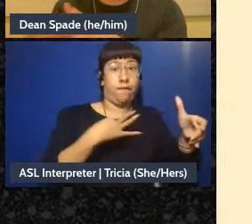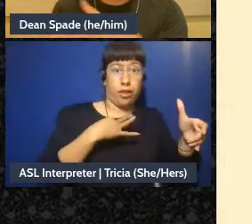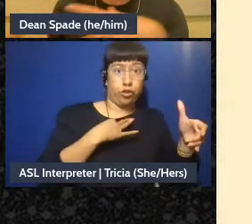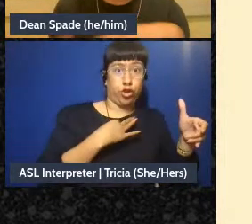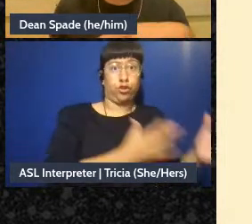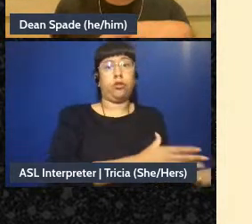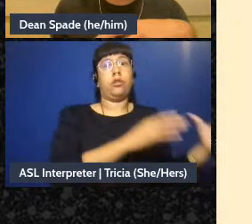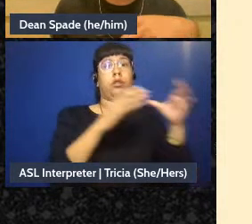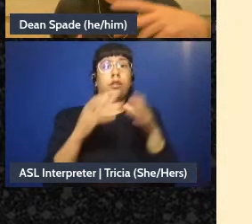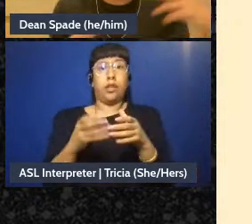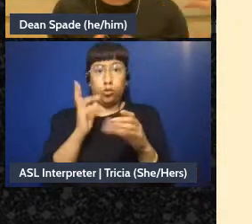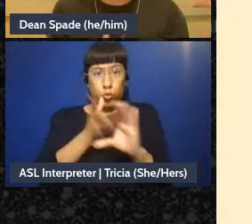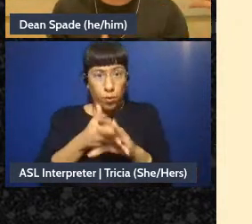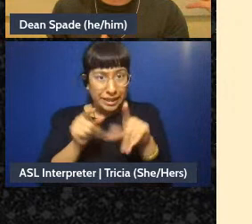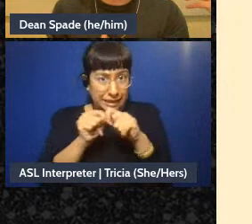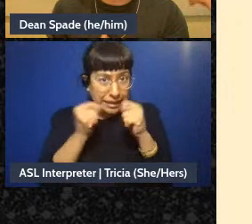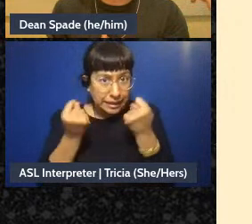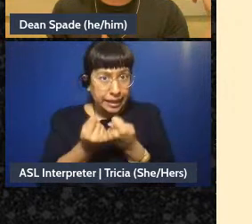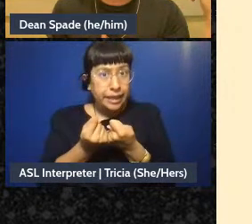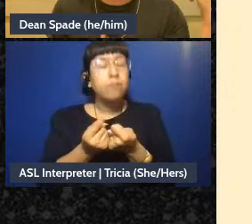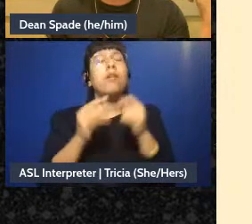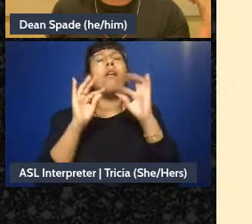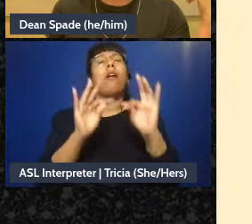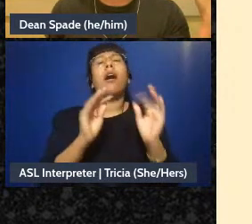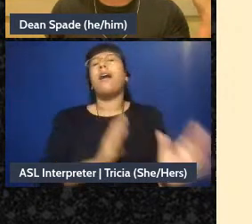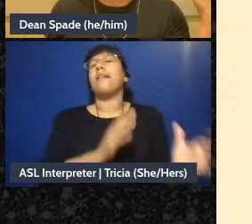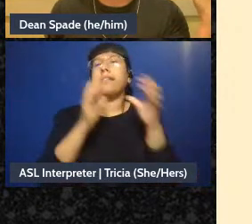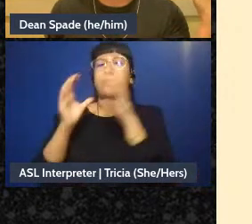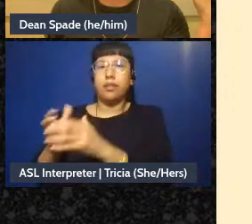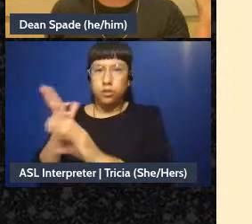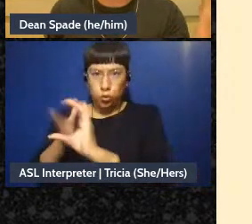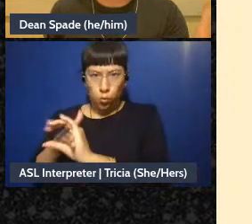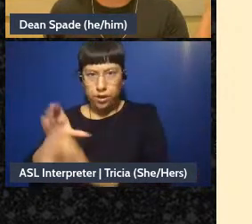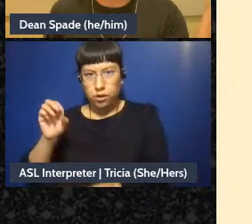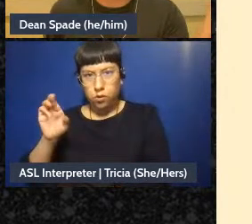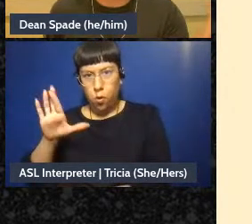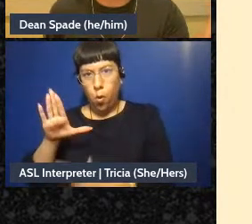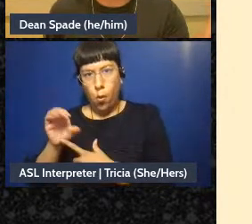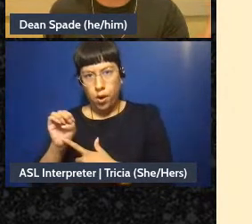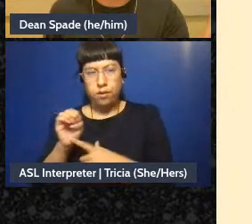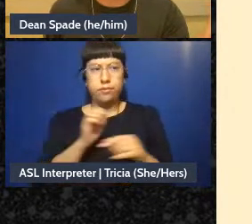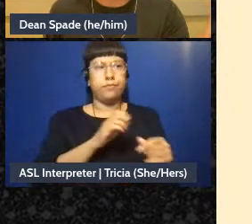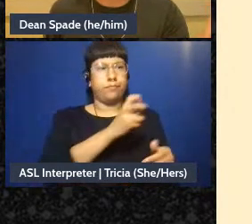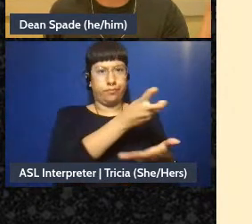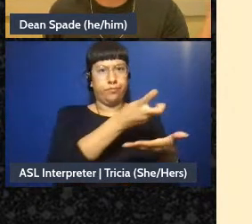to like becoming a team member and a core member. And also it talks about how we know when somebody,